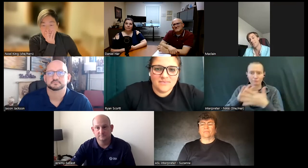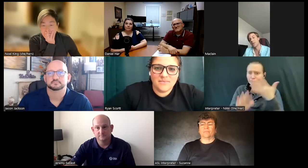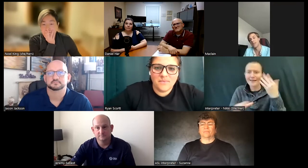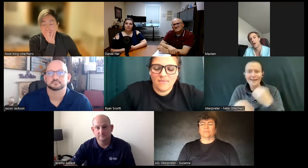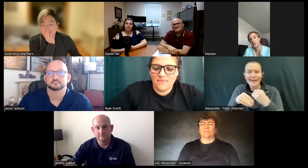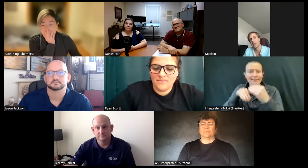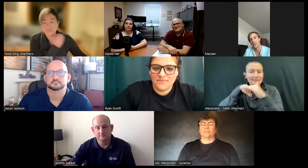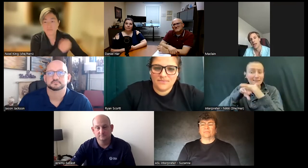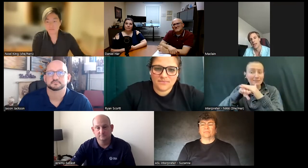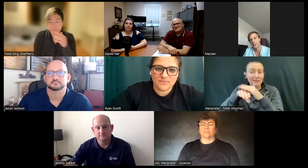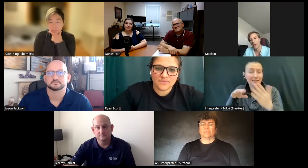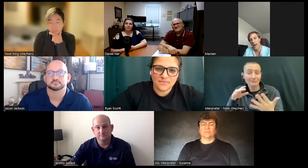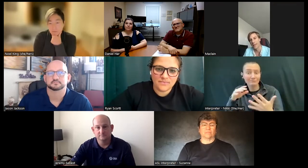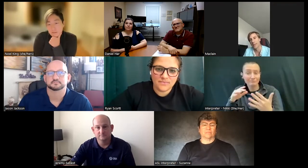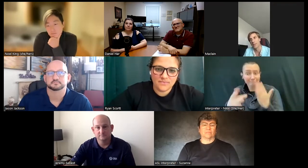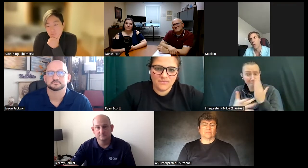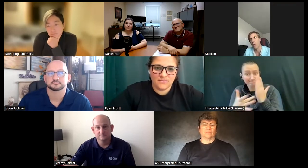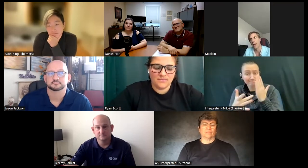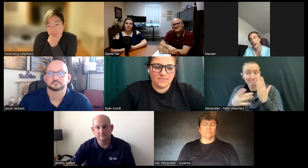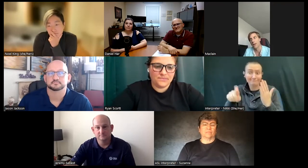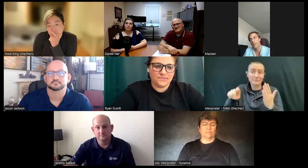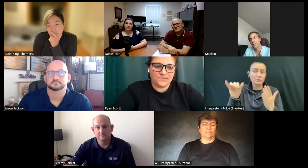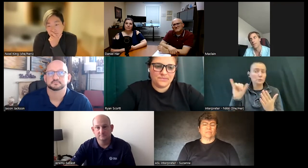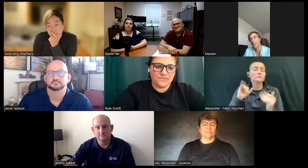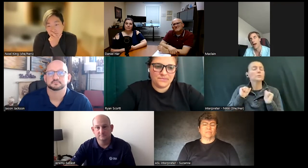accessibility element and so that is where